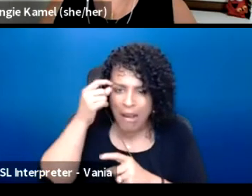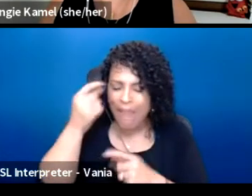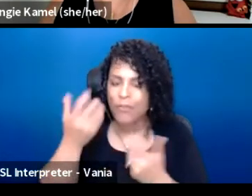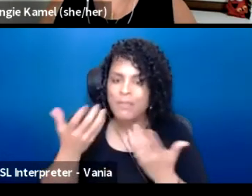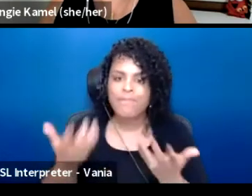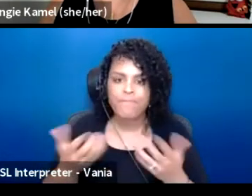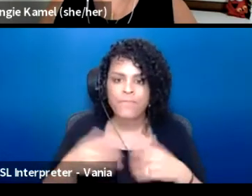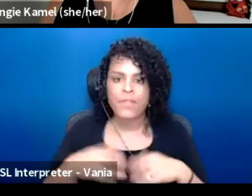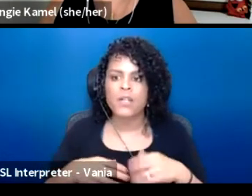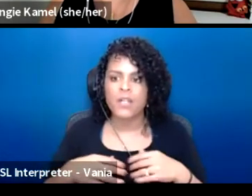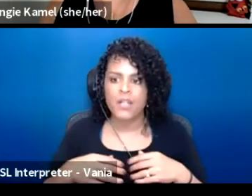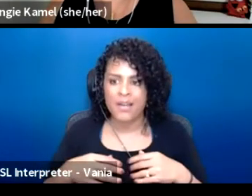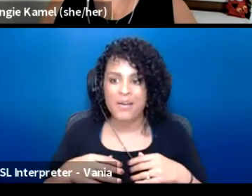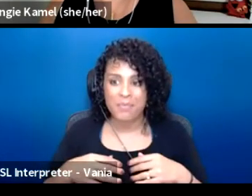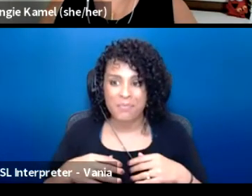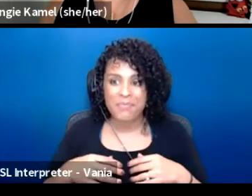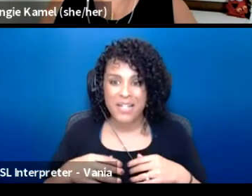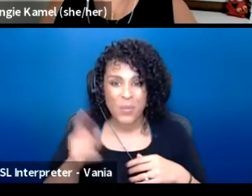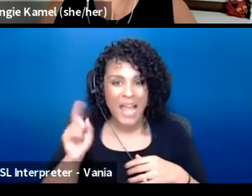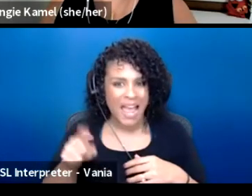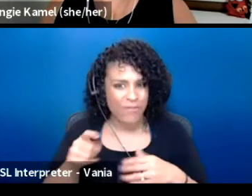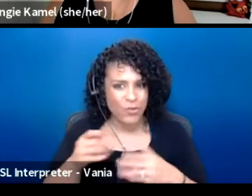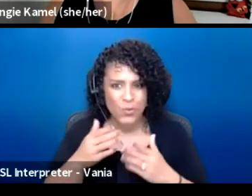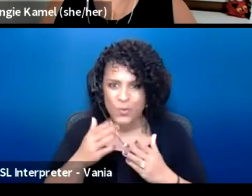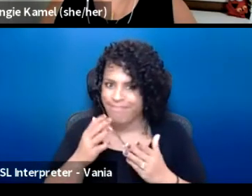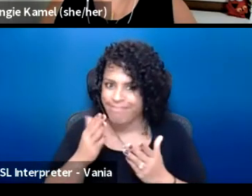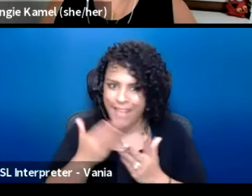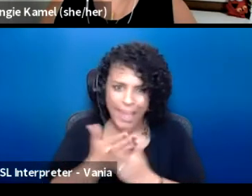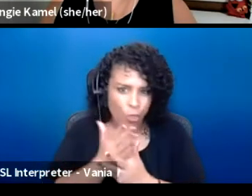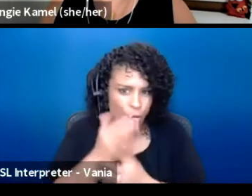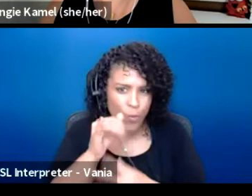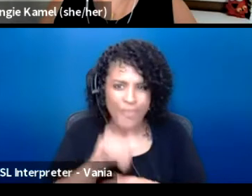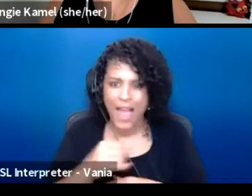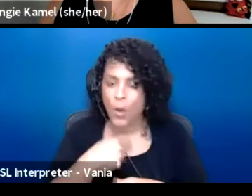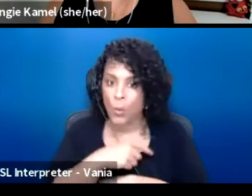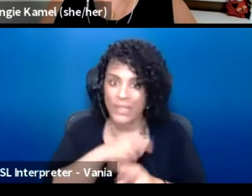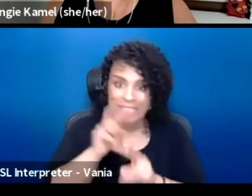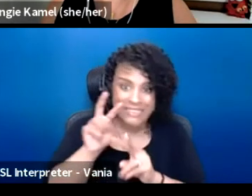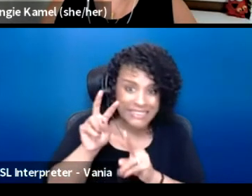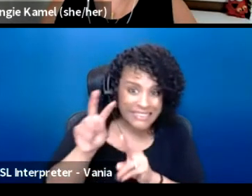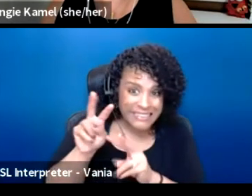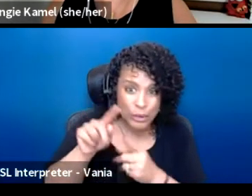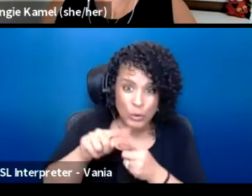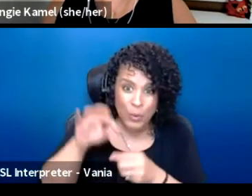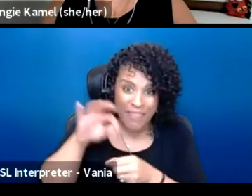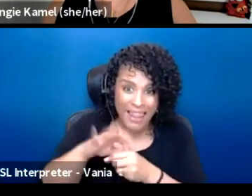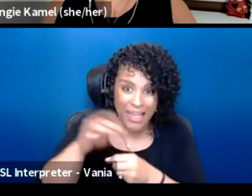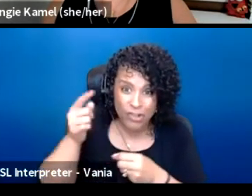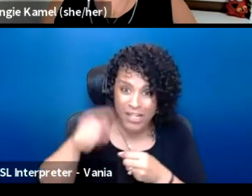We will not get through this. We look with great anticipation to the election next week, everyone vote.